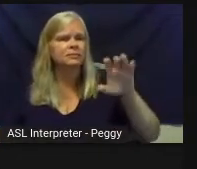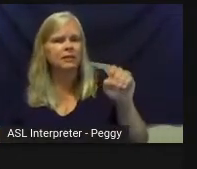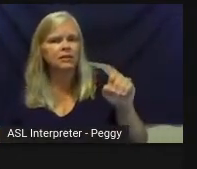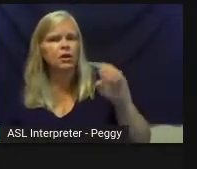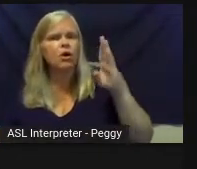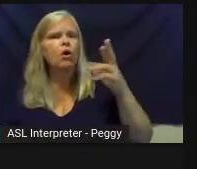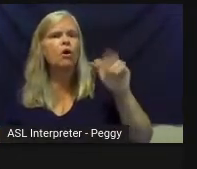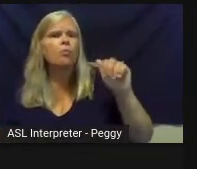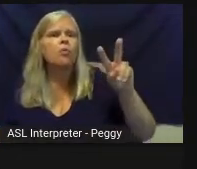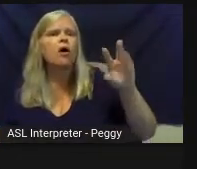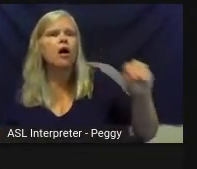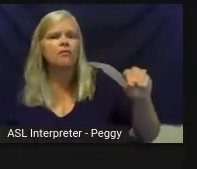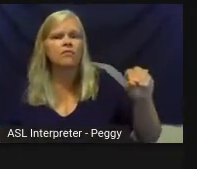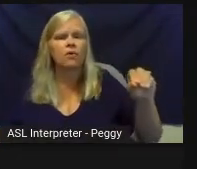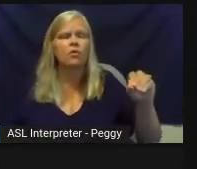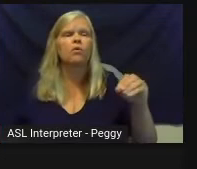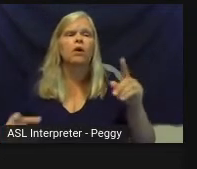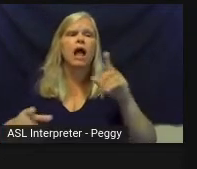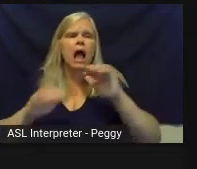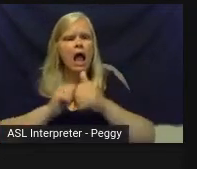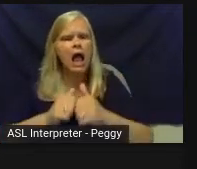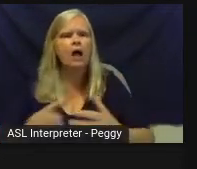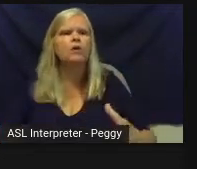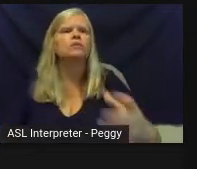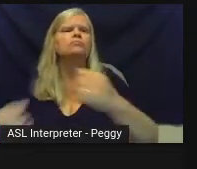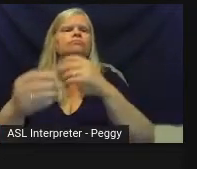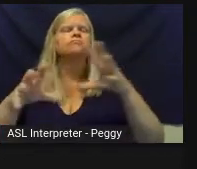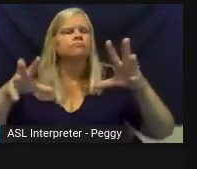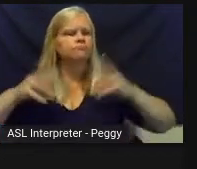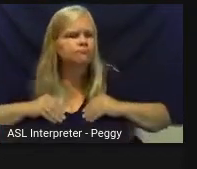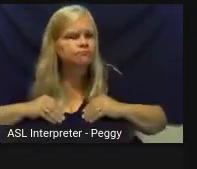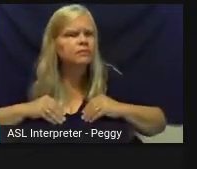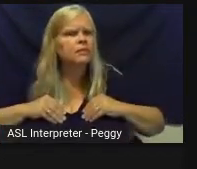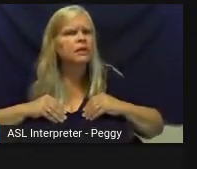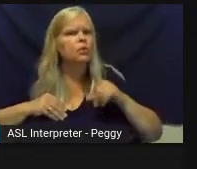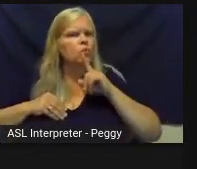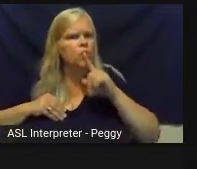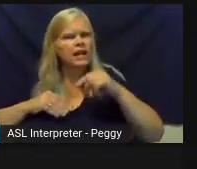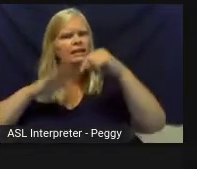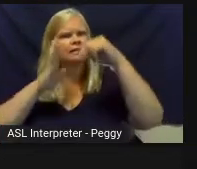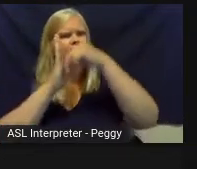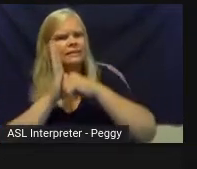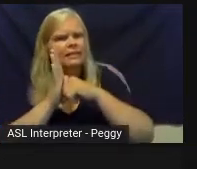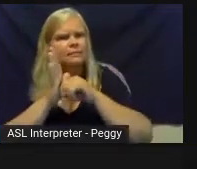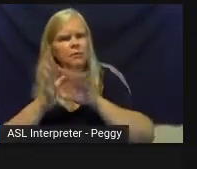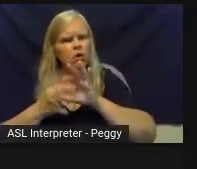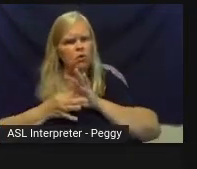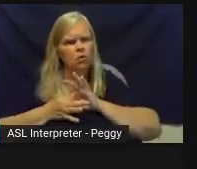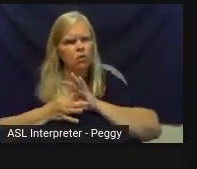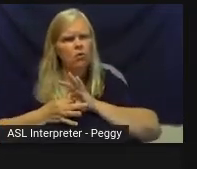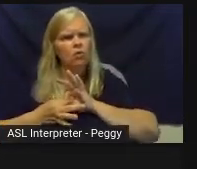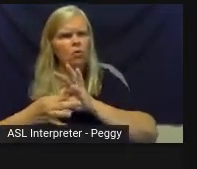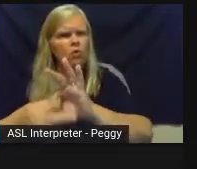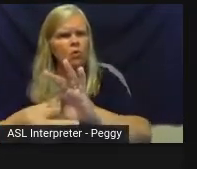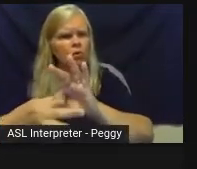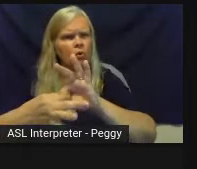community embraces and understands the deep connection and the critical connection between the public sector